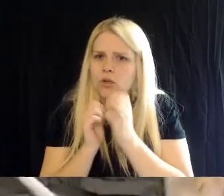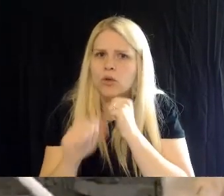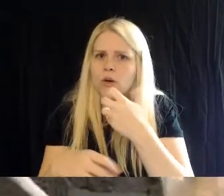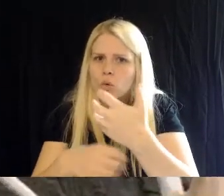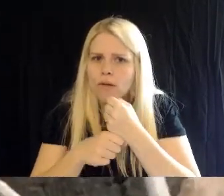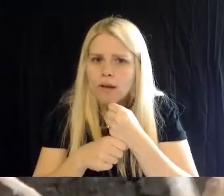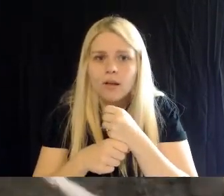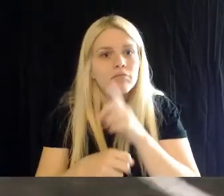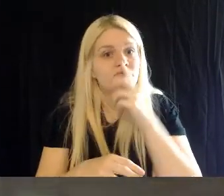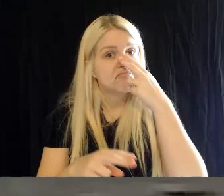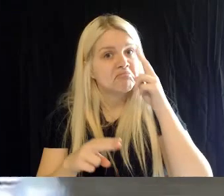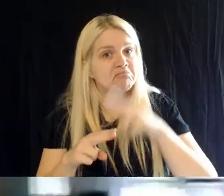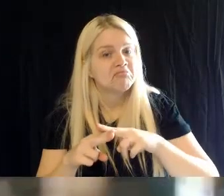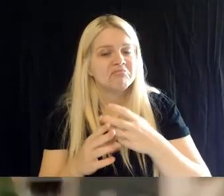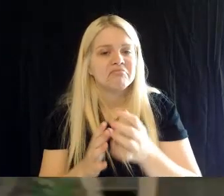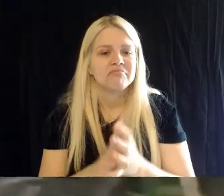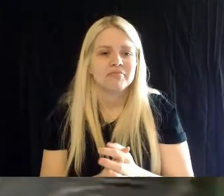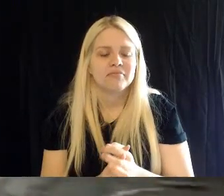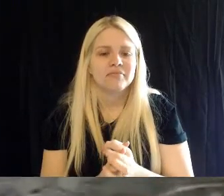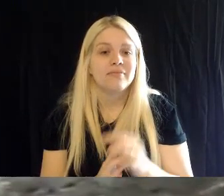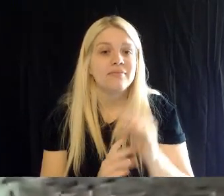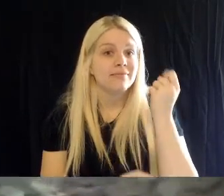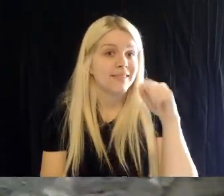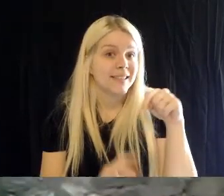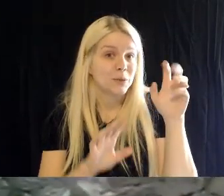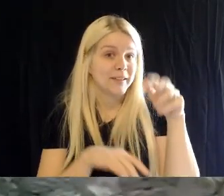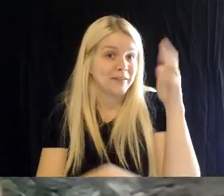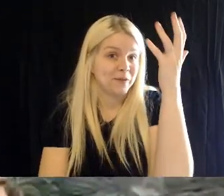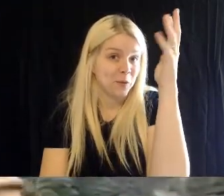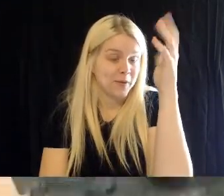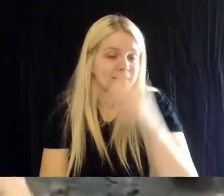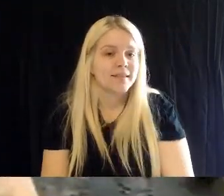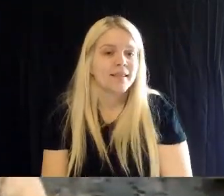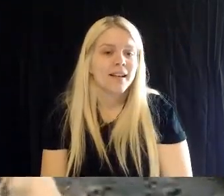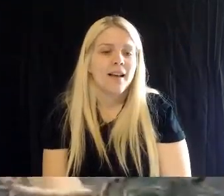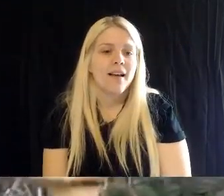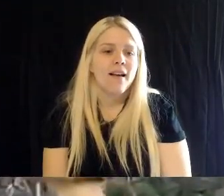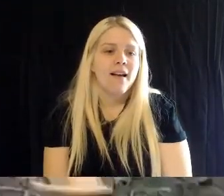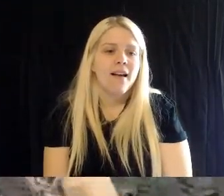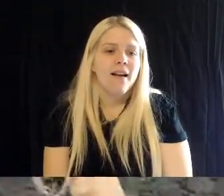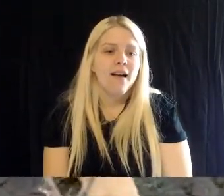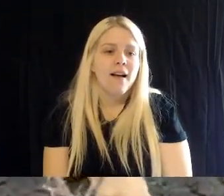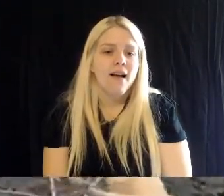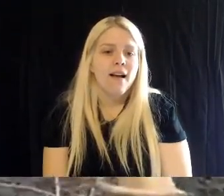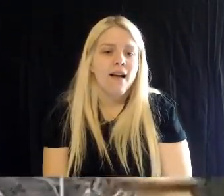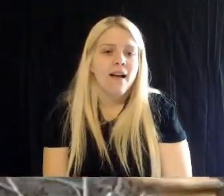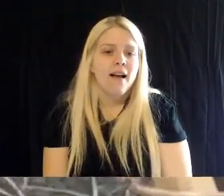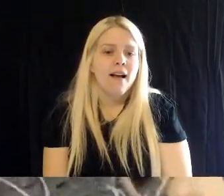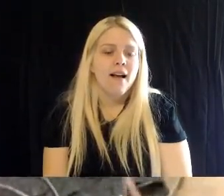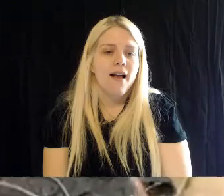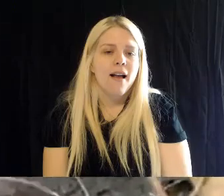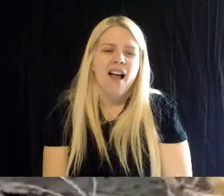And this rainforest is... is a unique challenge in a coupleof ways.